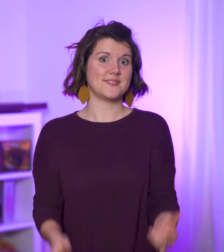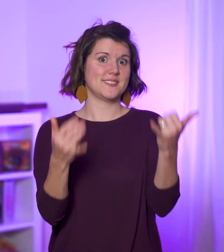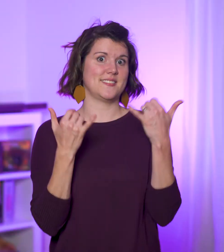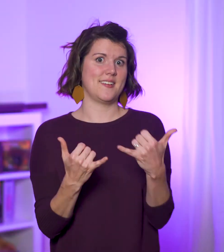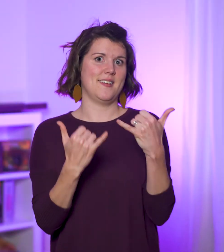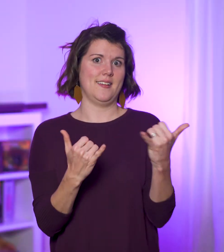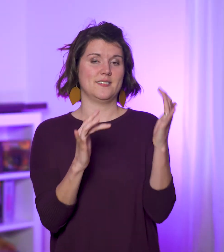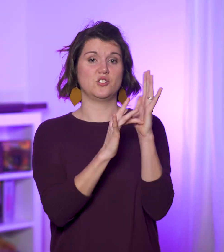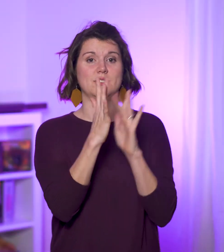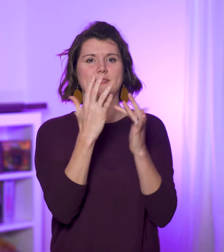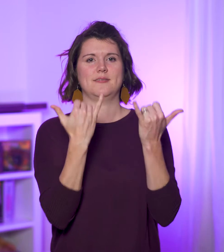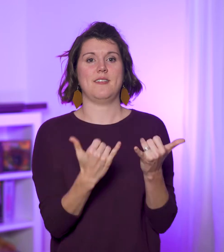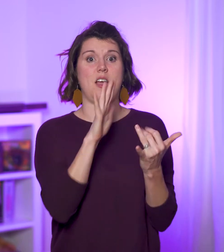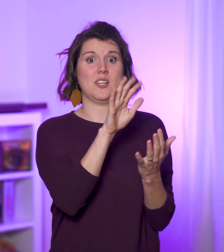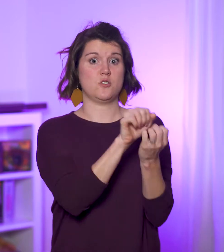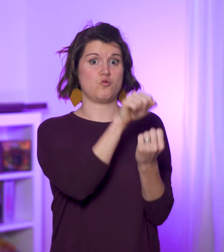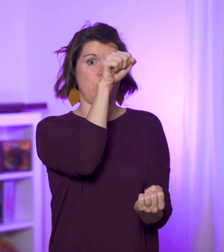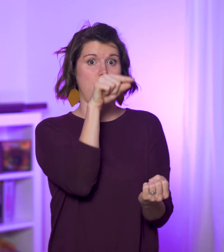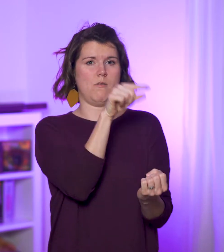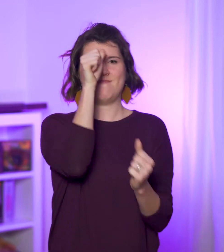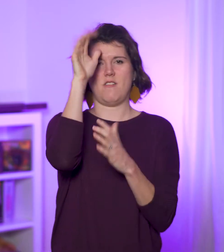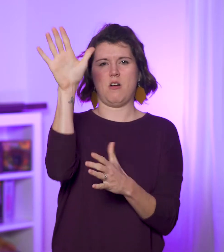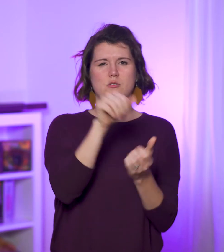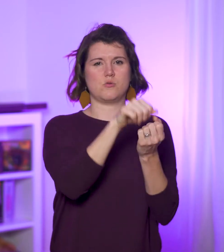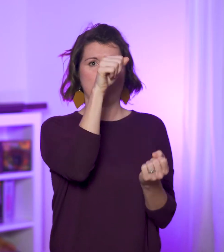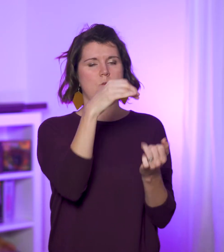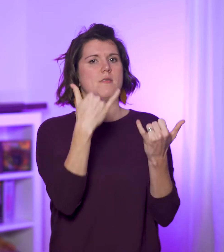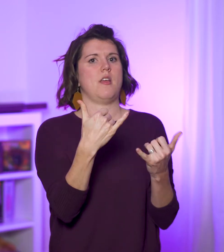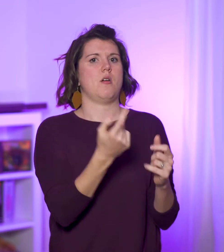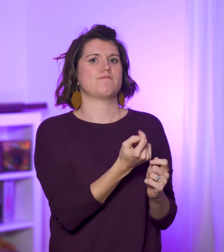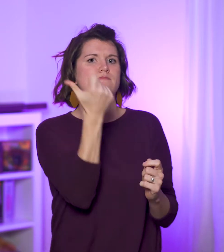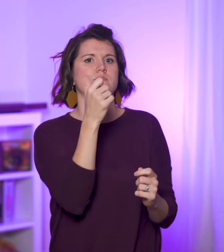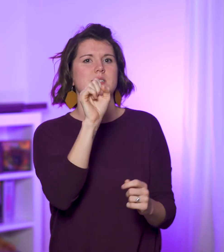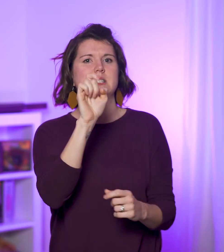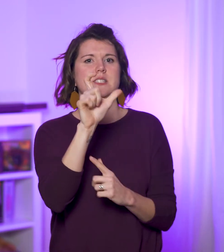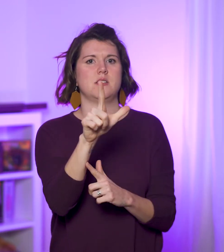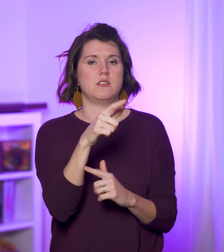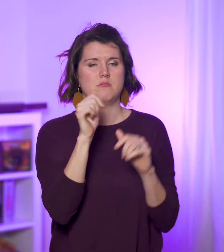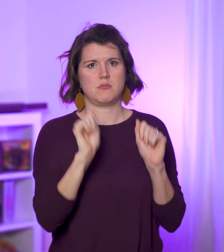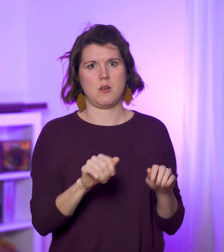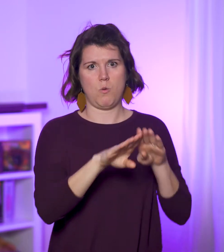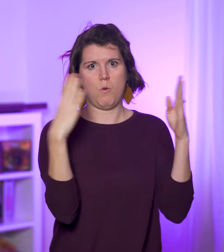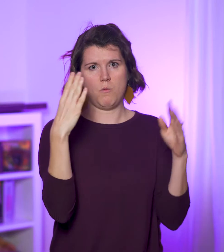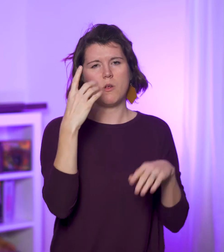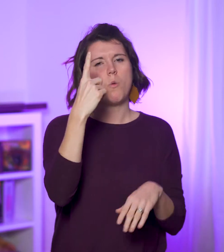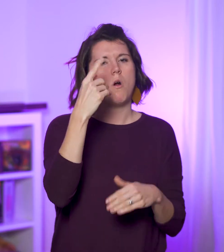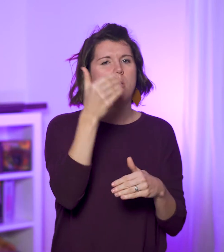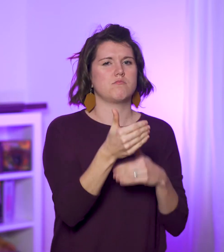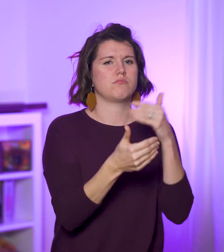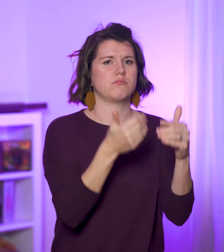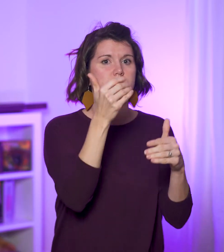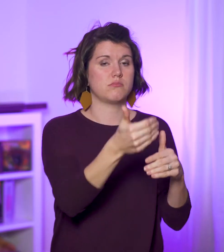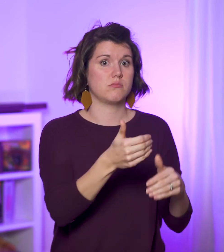Today Jesus opens the seals of the Father’s scroll, one by one.